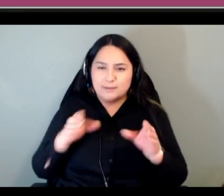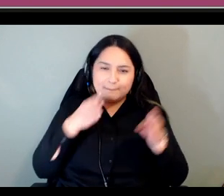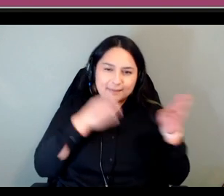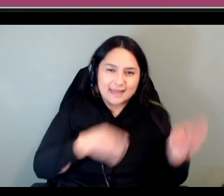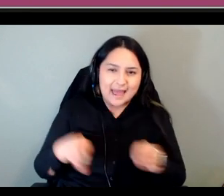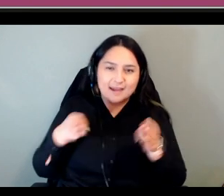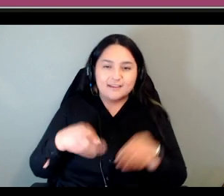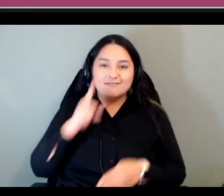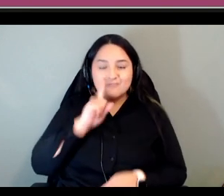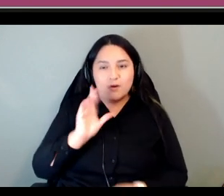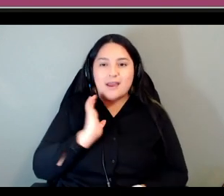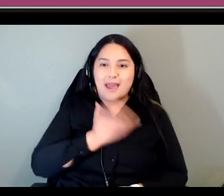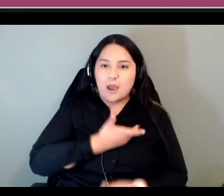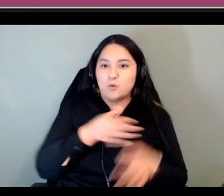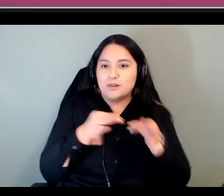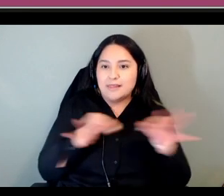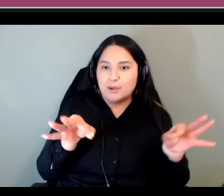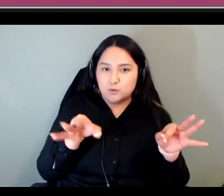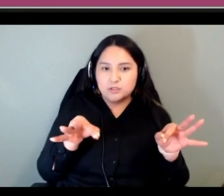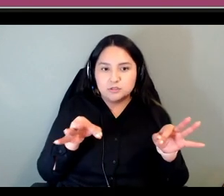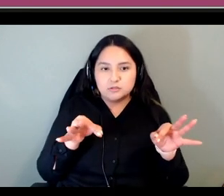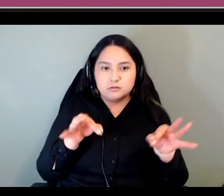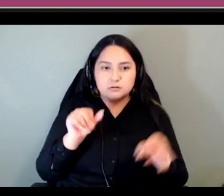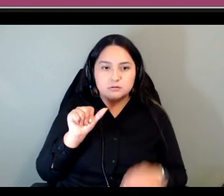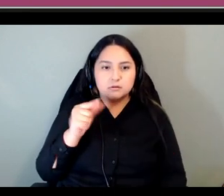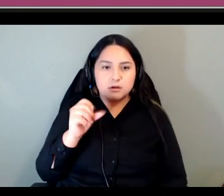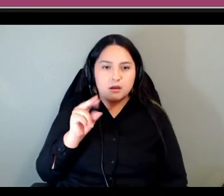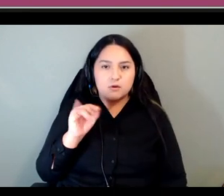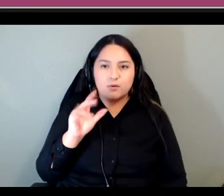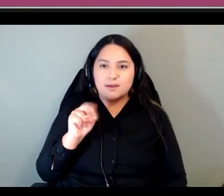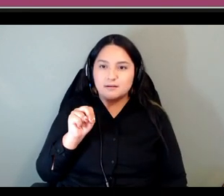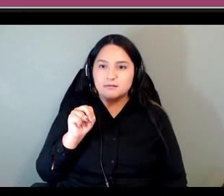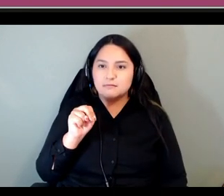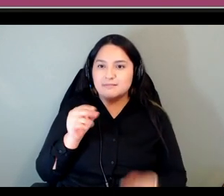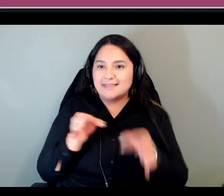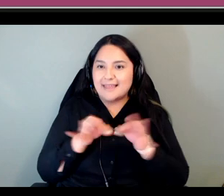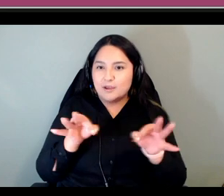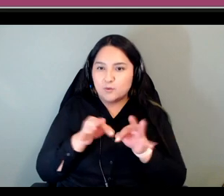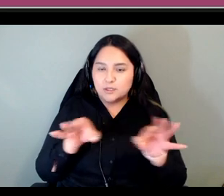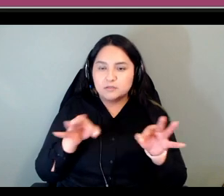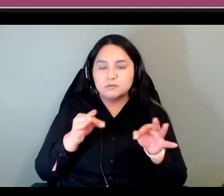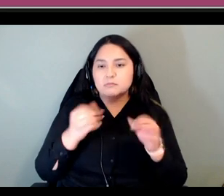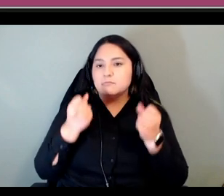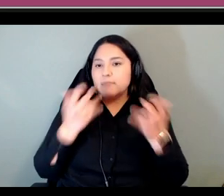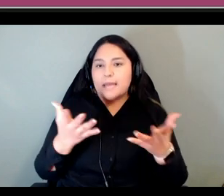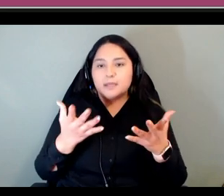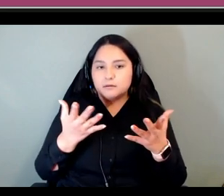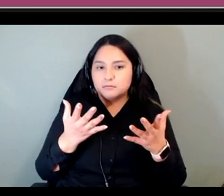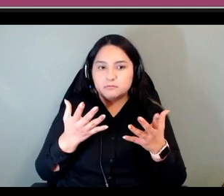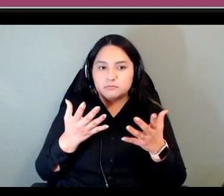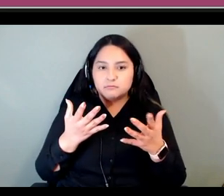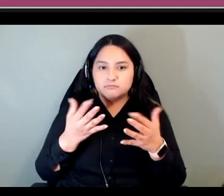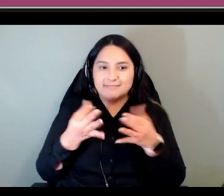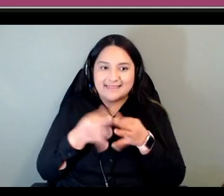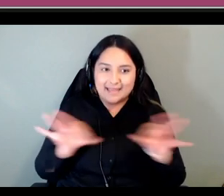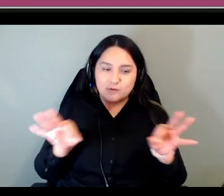language um being in algonquin language all the synthetic many languages indigenous languages